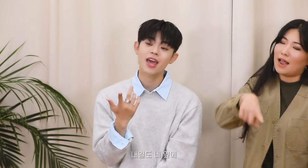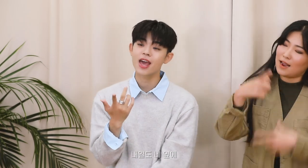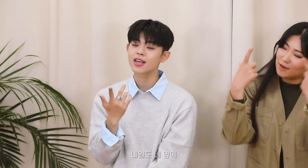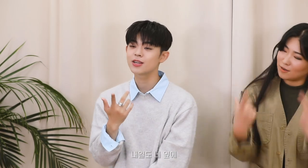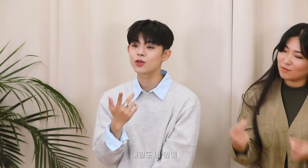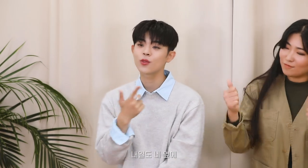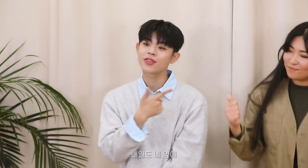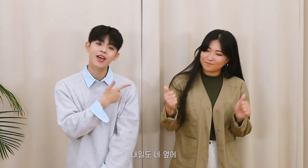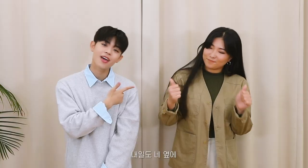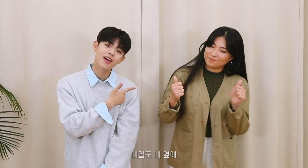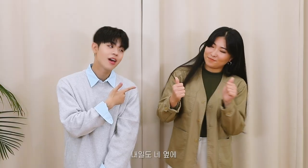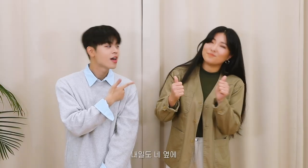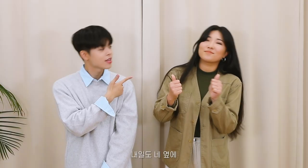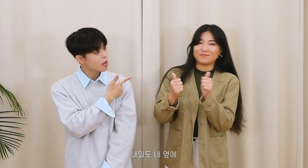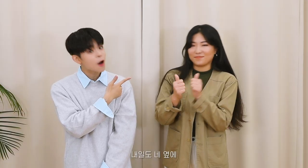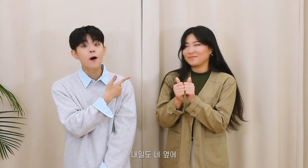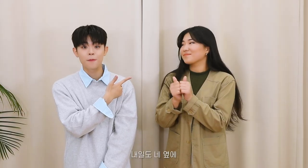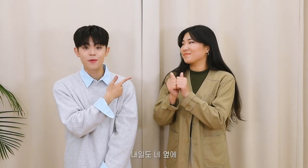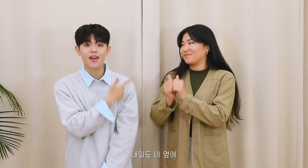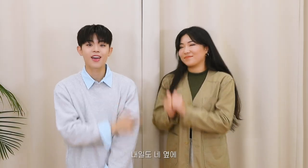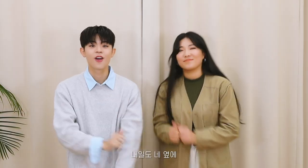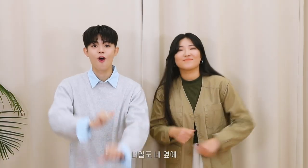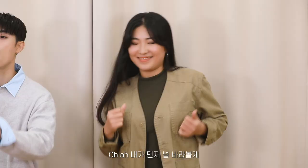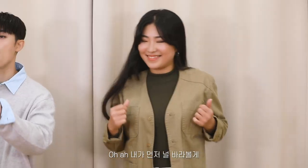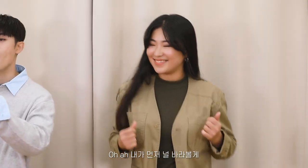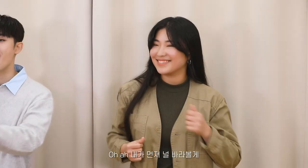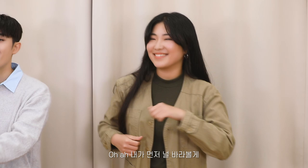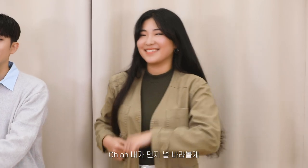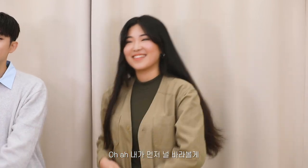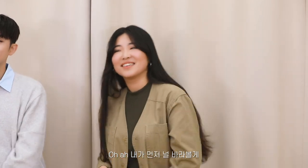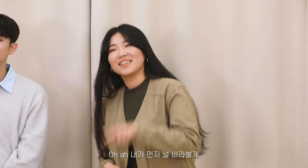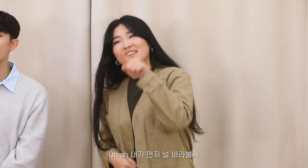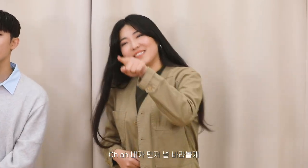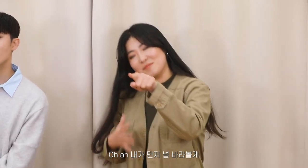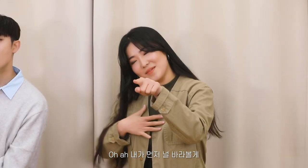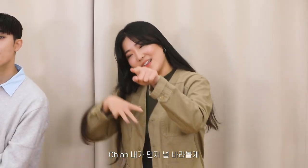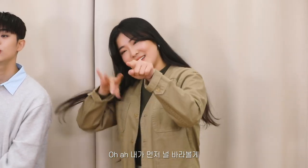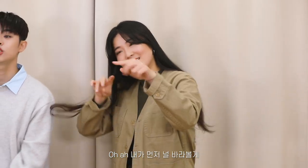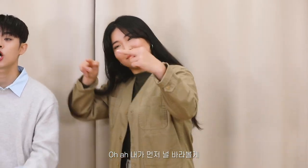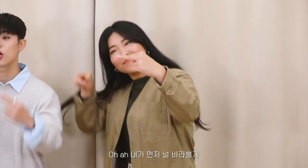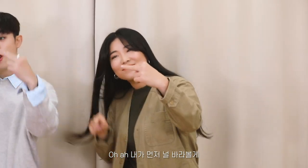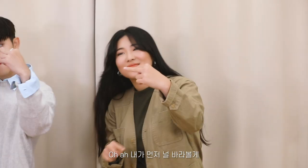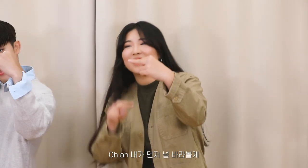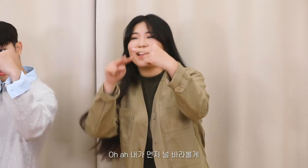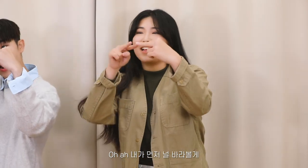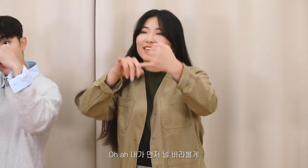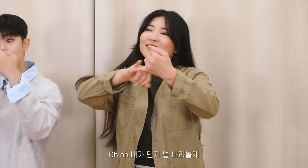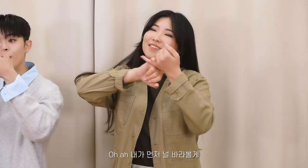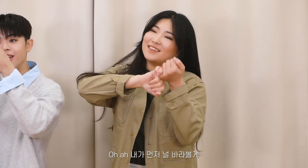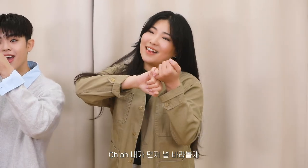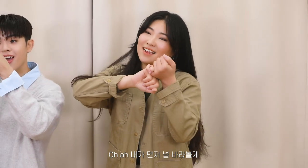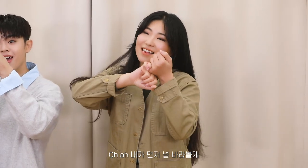I'll be next to you tomorrow Oh ah, I'll look at you first